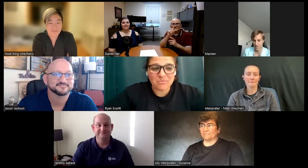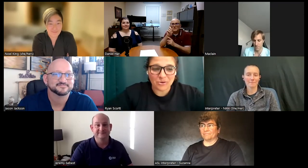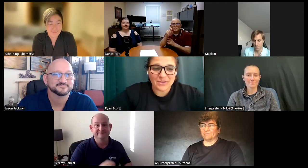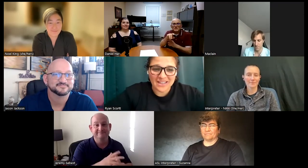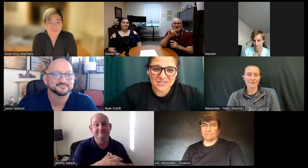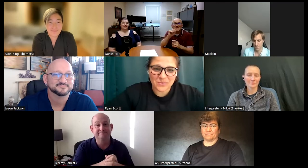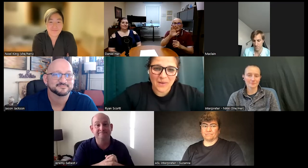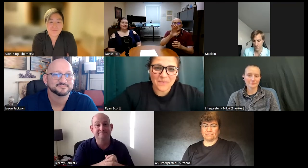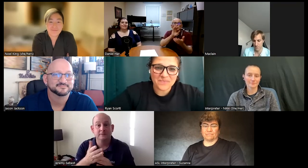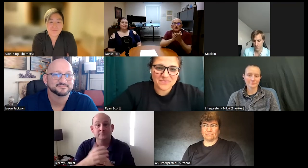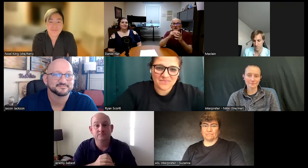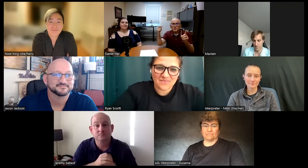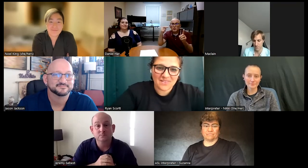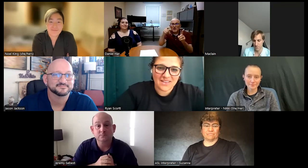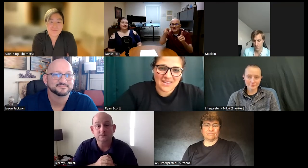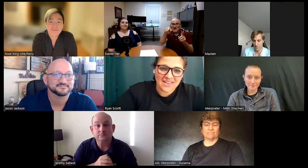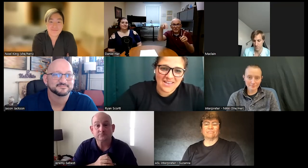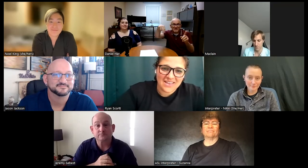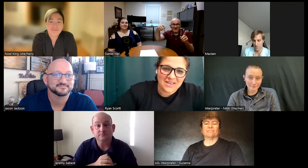keep growing as well